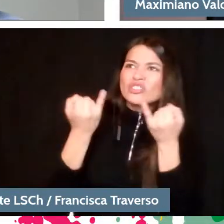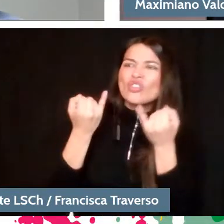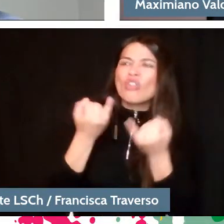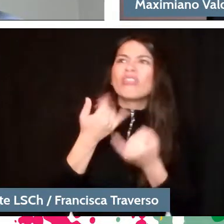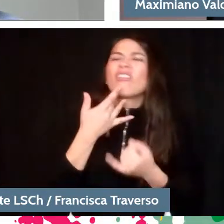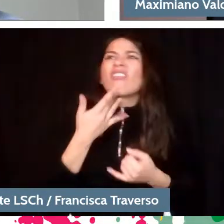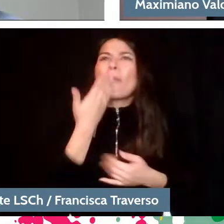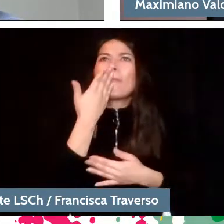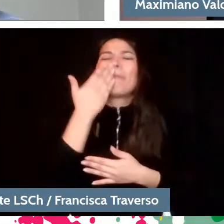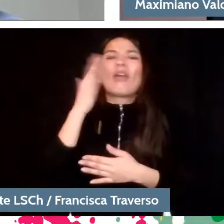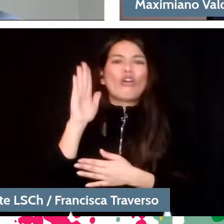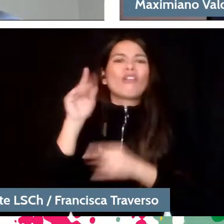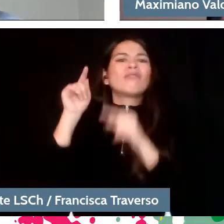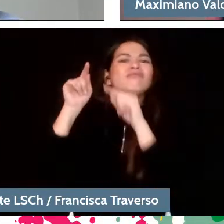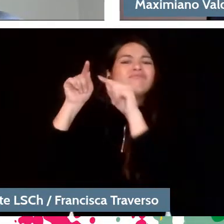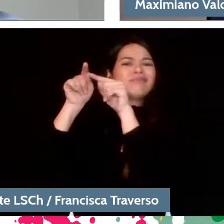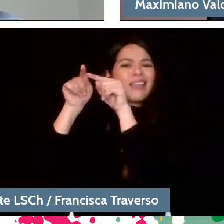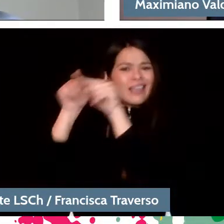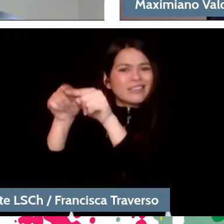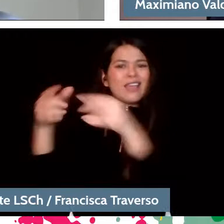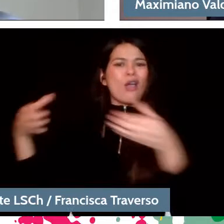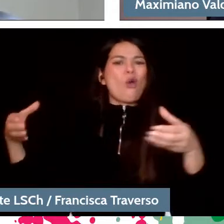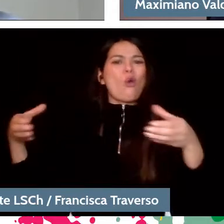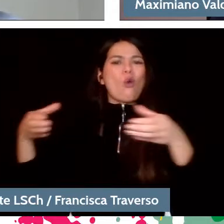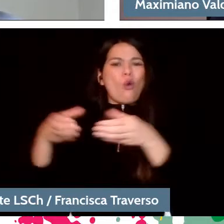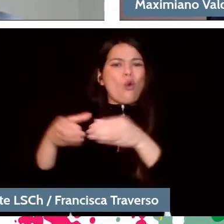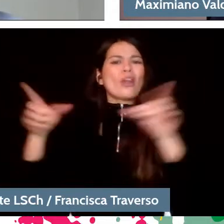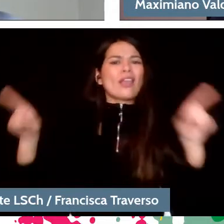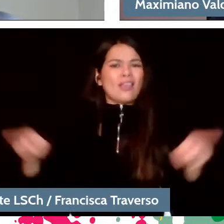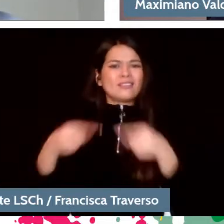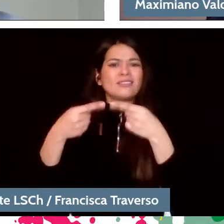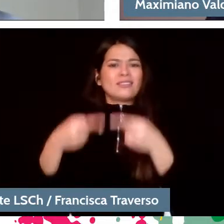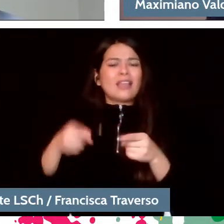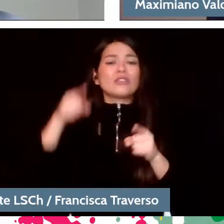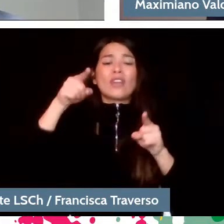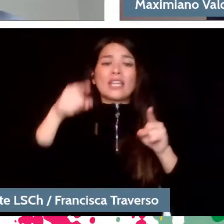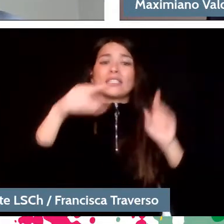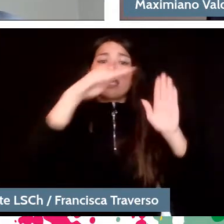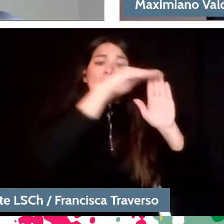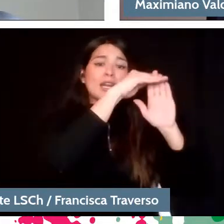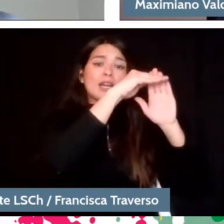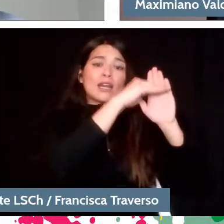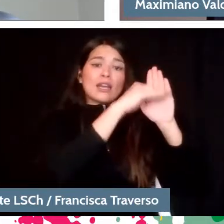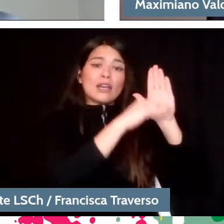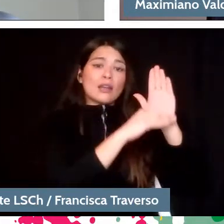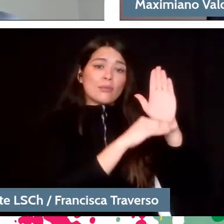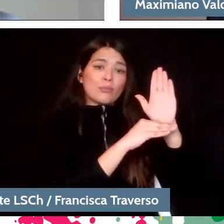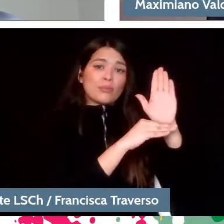because that orchestra is there to play that repertoire. I would not go looking for Stravinsky or Diana's orchestra,